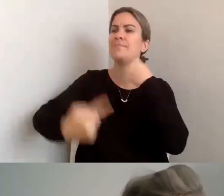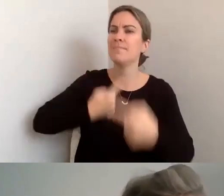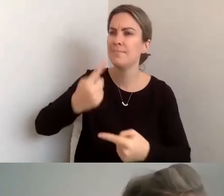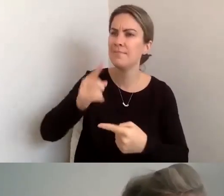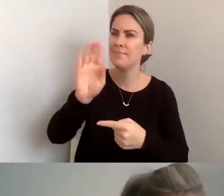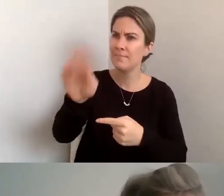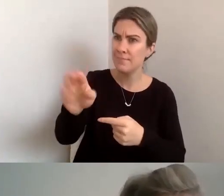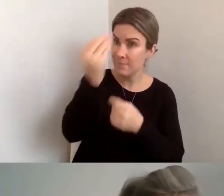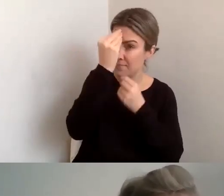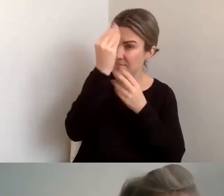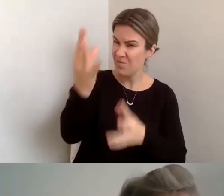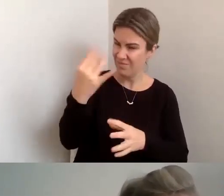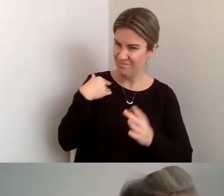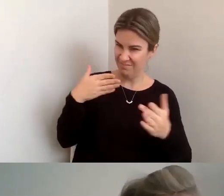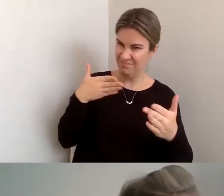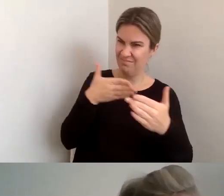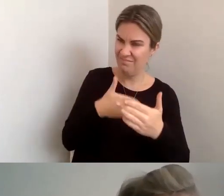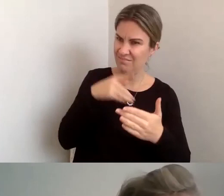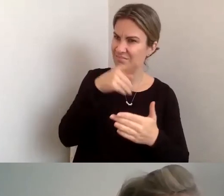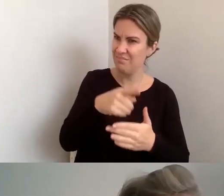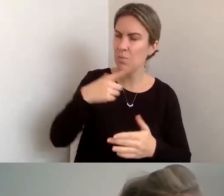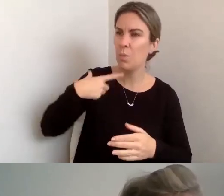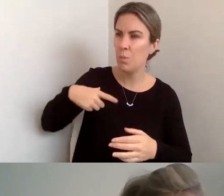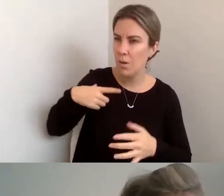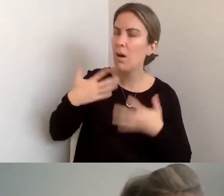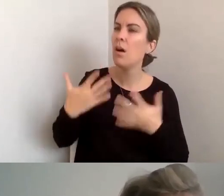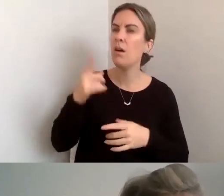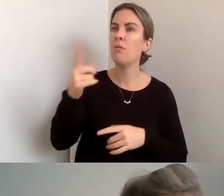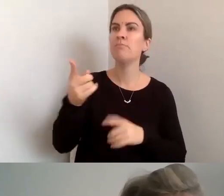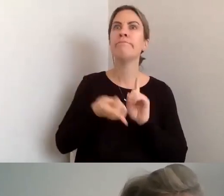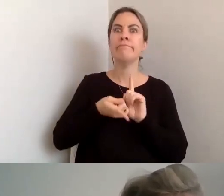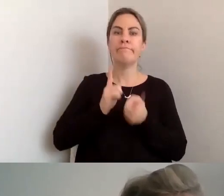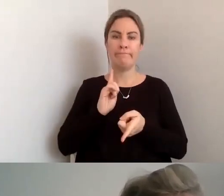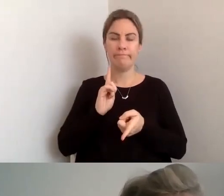or that company aware, of why they need to make something accessible